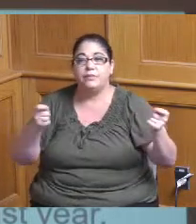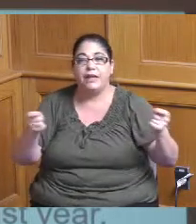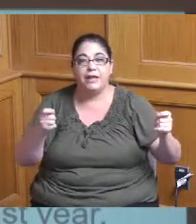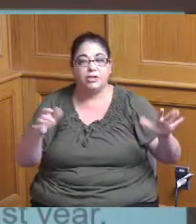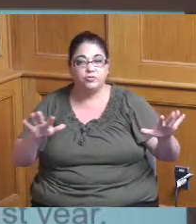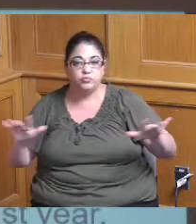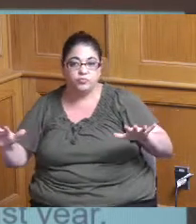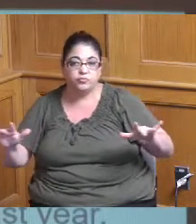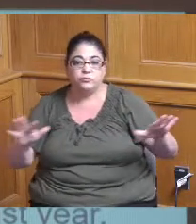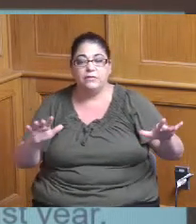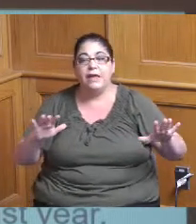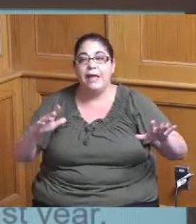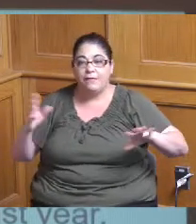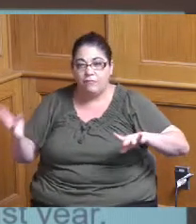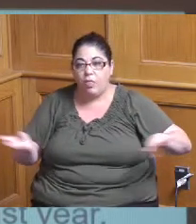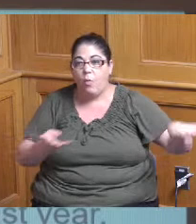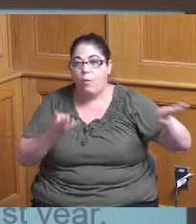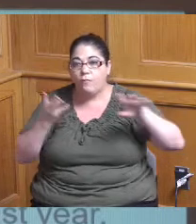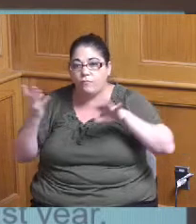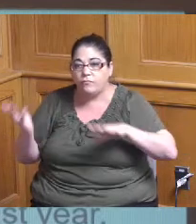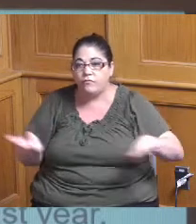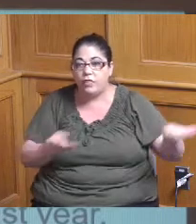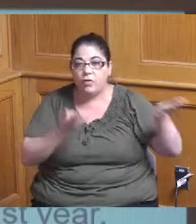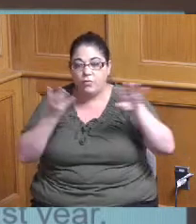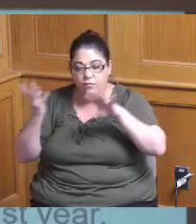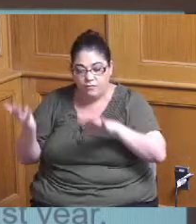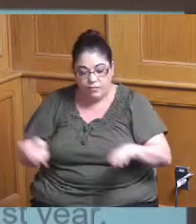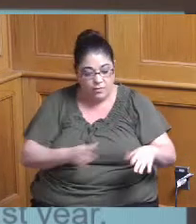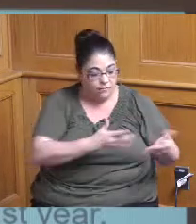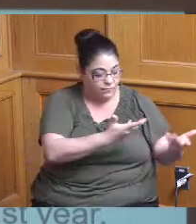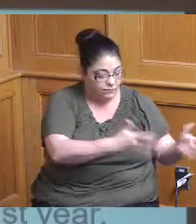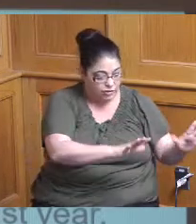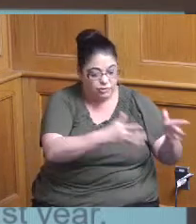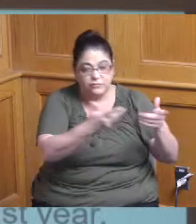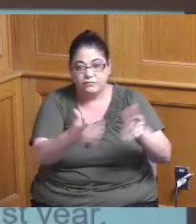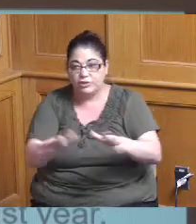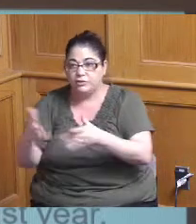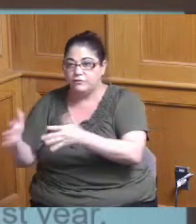to the schedules and the the funding appropriations that the Board provides